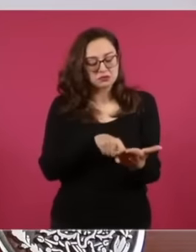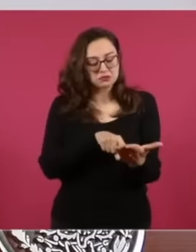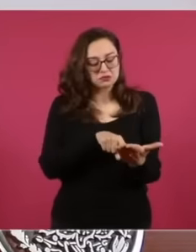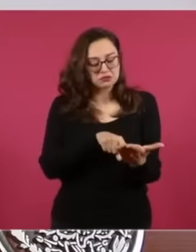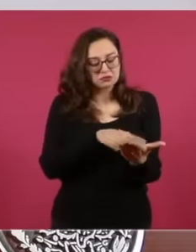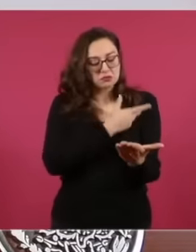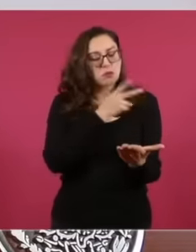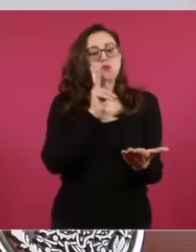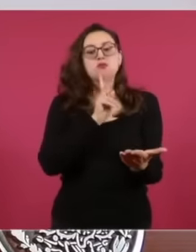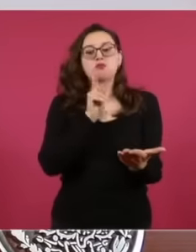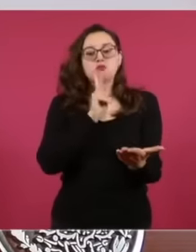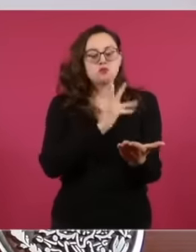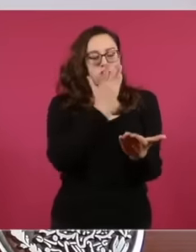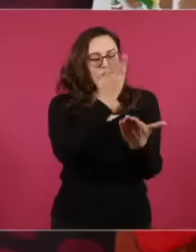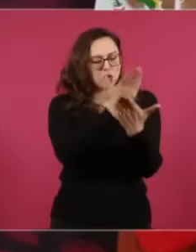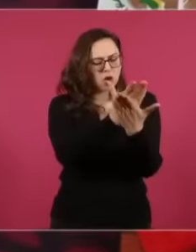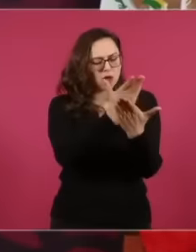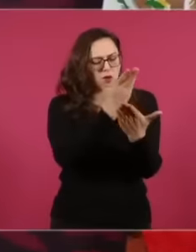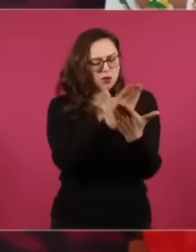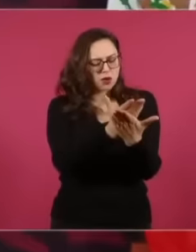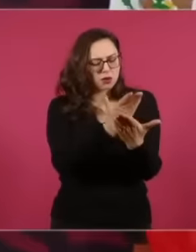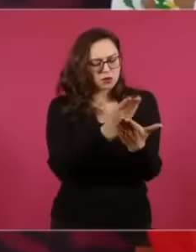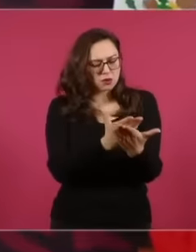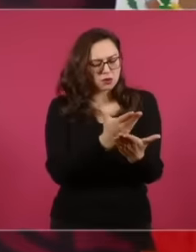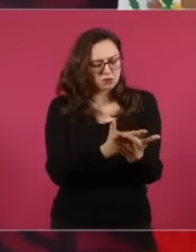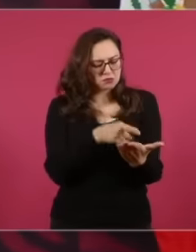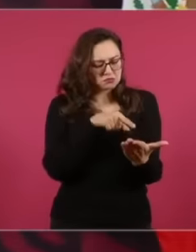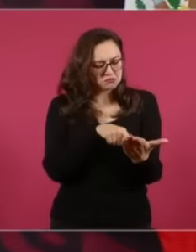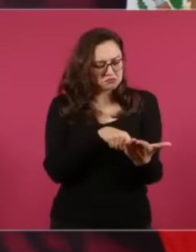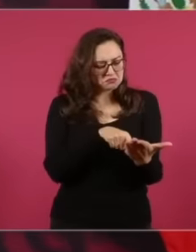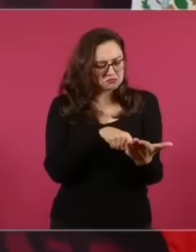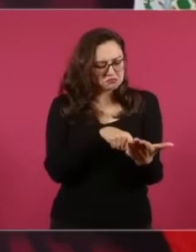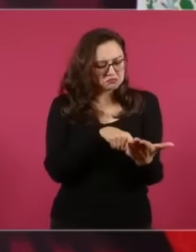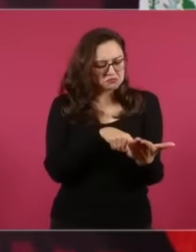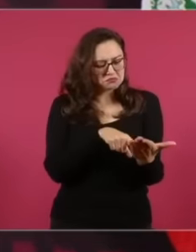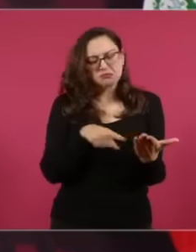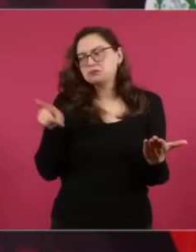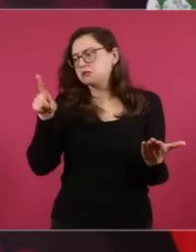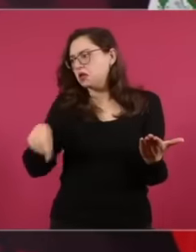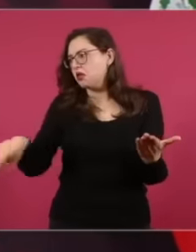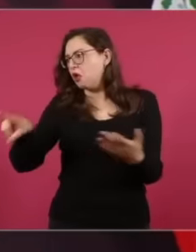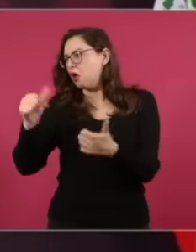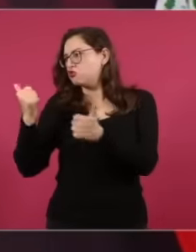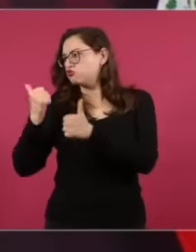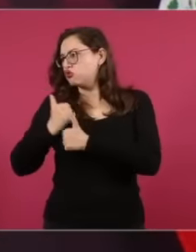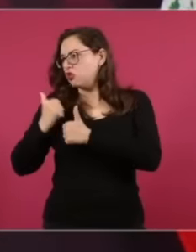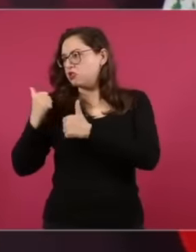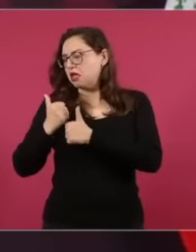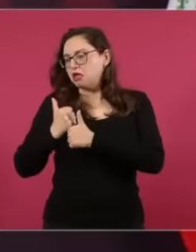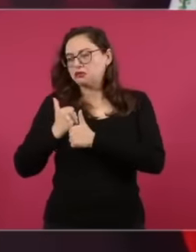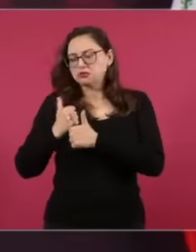disappeared the young people of Chinapa? If I don't have the evidence if the